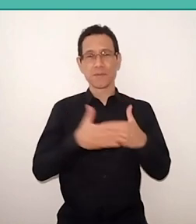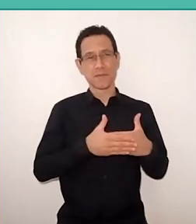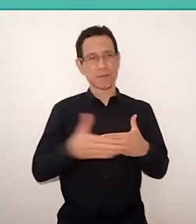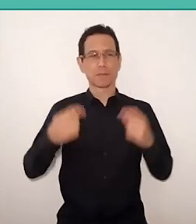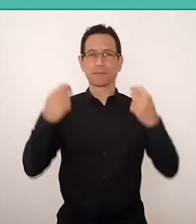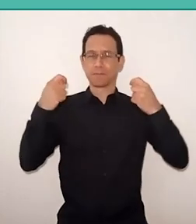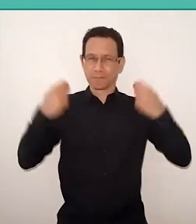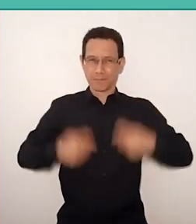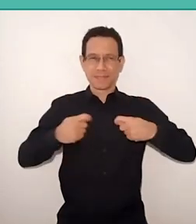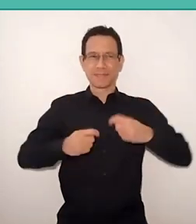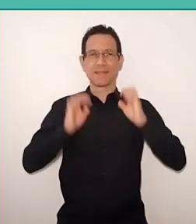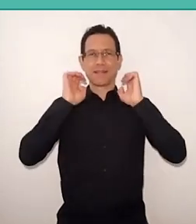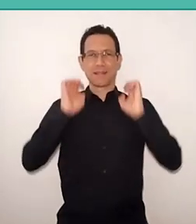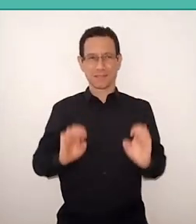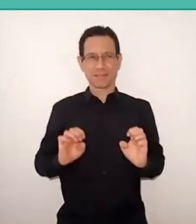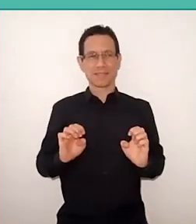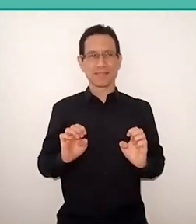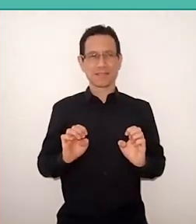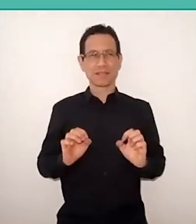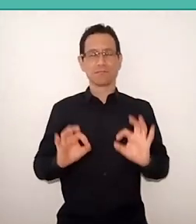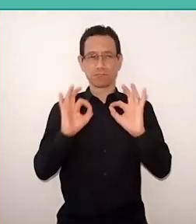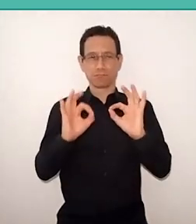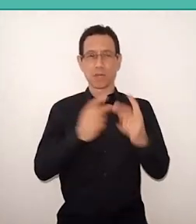and responsibility is imposed.